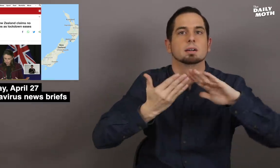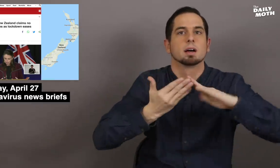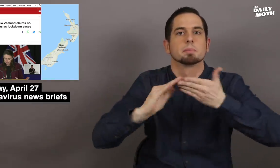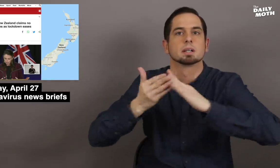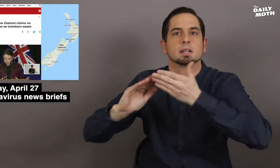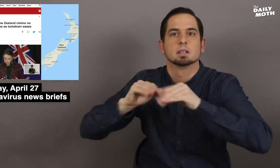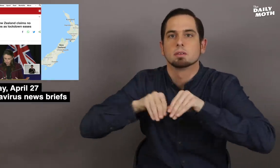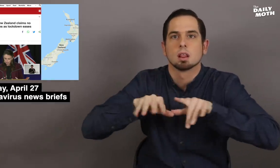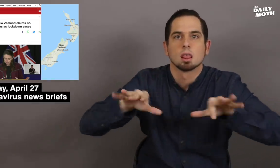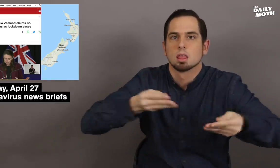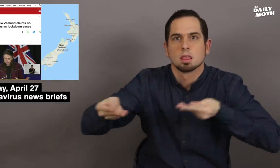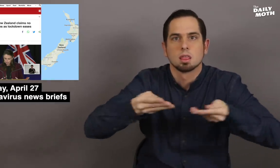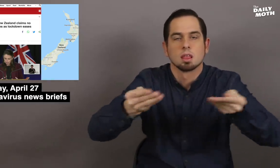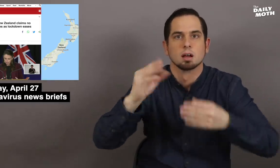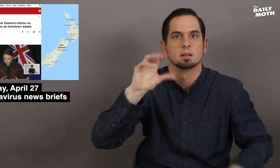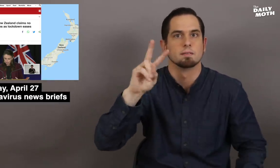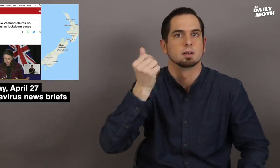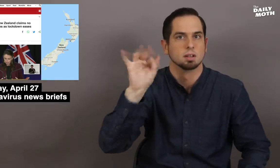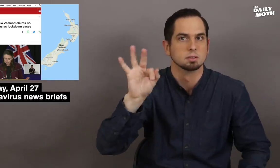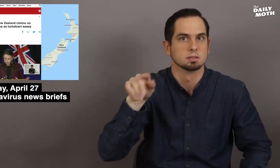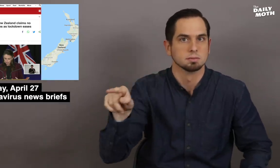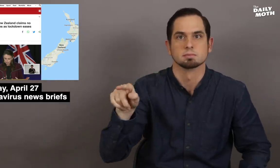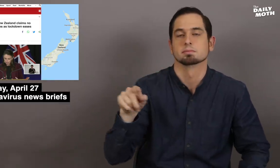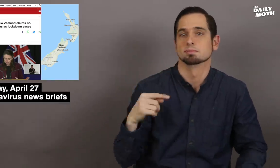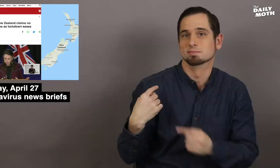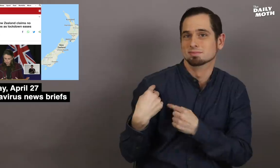community spread of COVID-19.